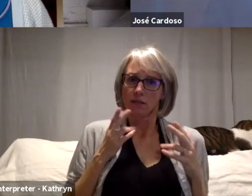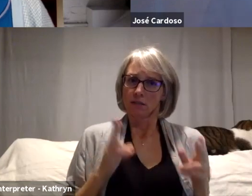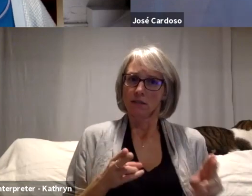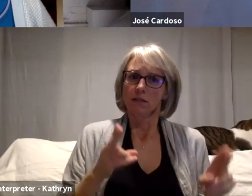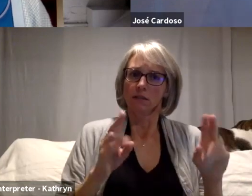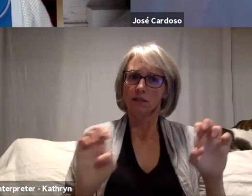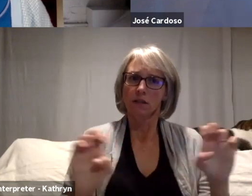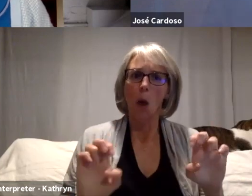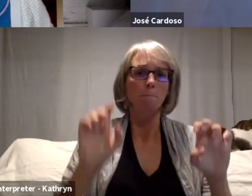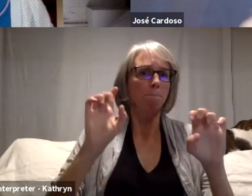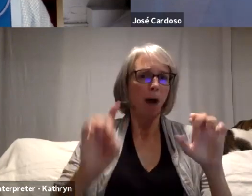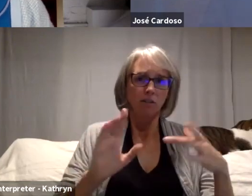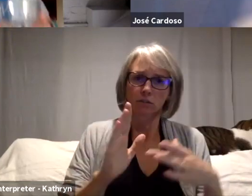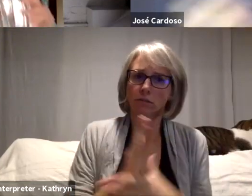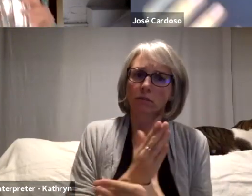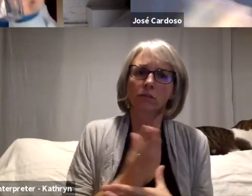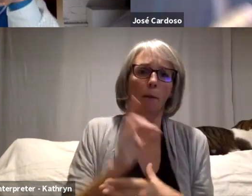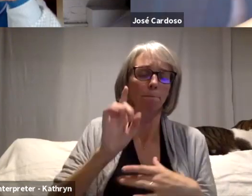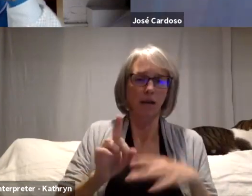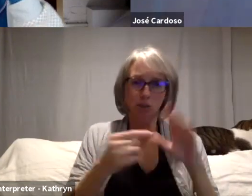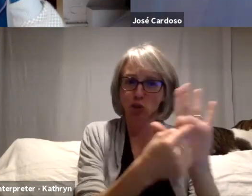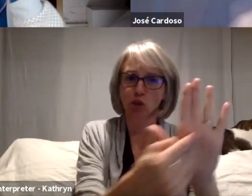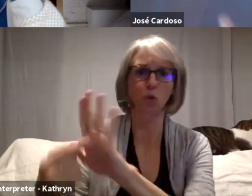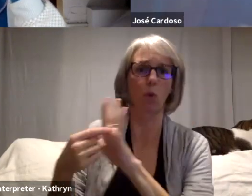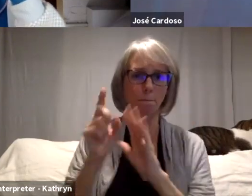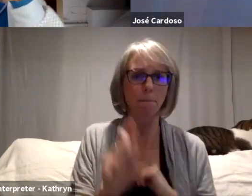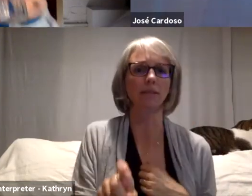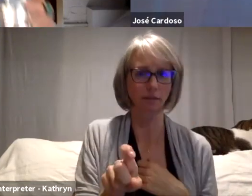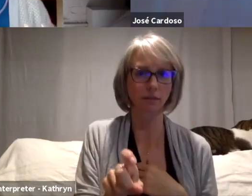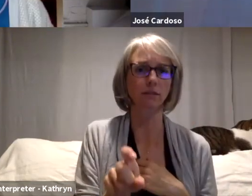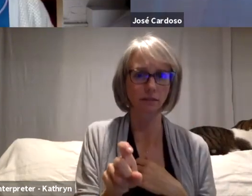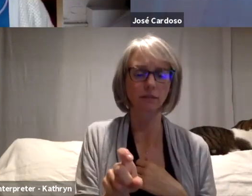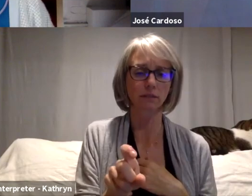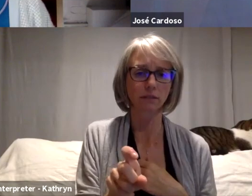the blessing and the chance to be on this moment,